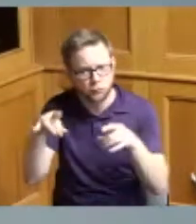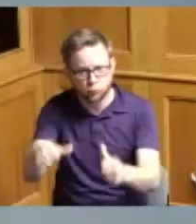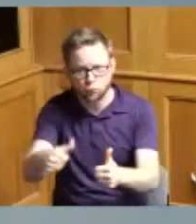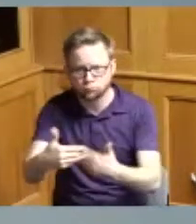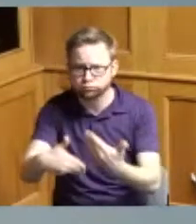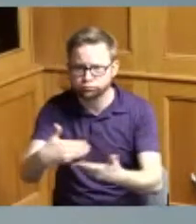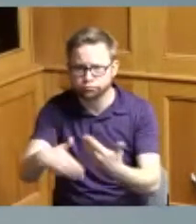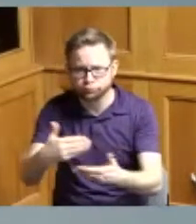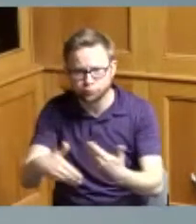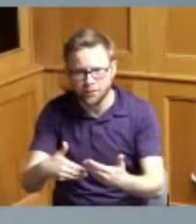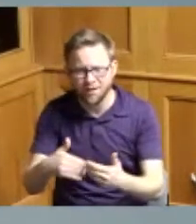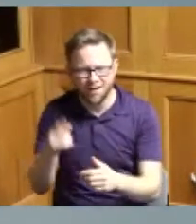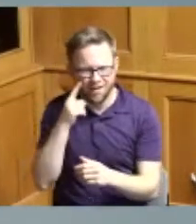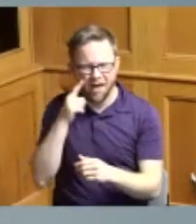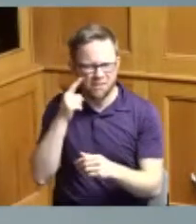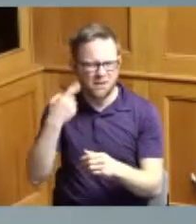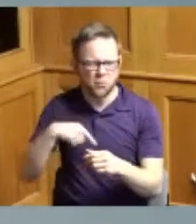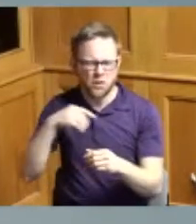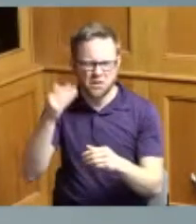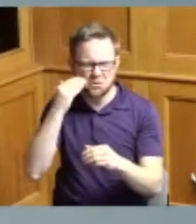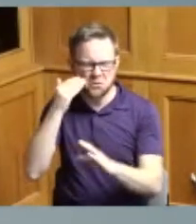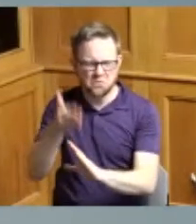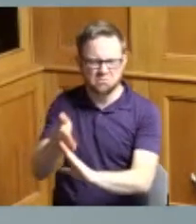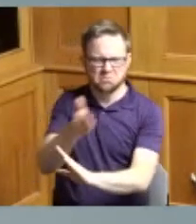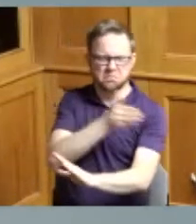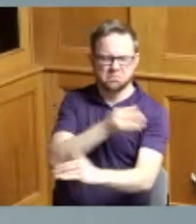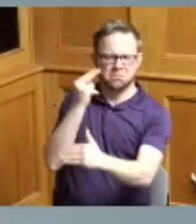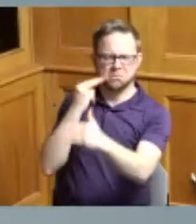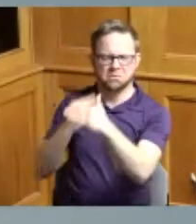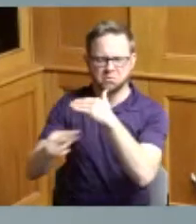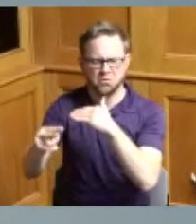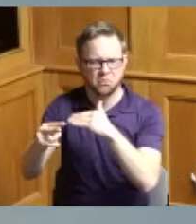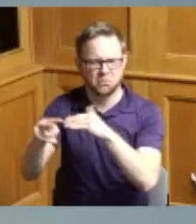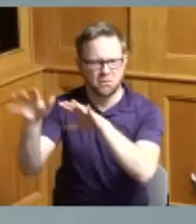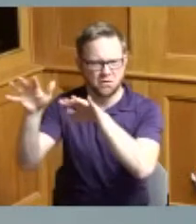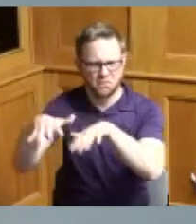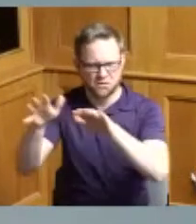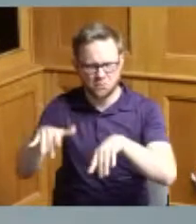notice on this storm than we typically ever receive but nonetheless from communication